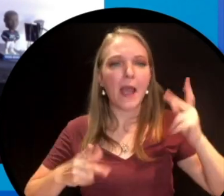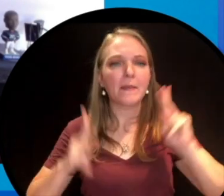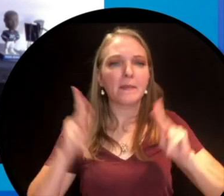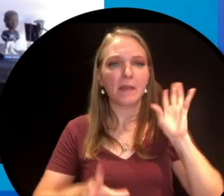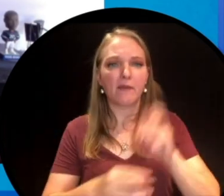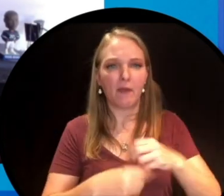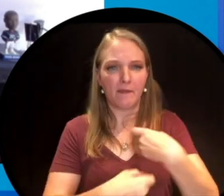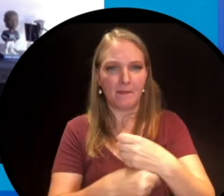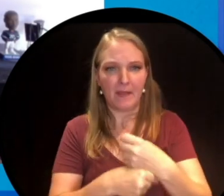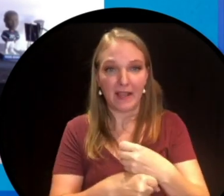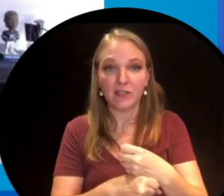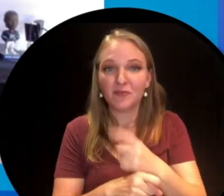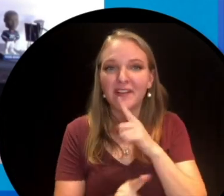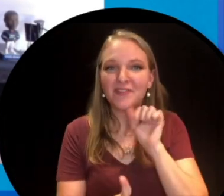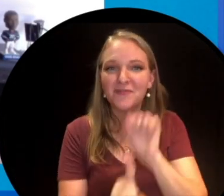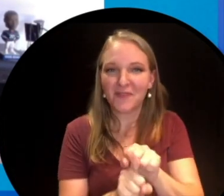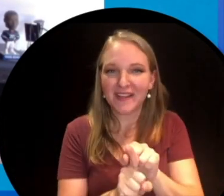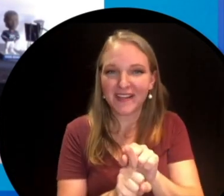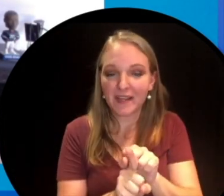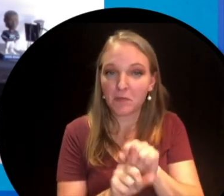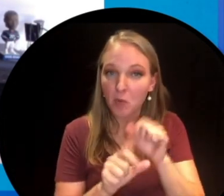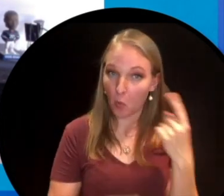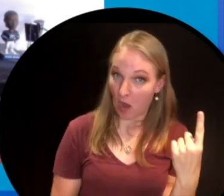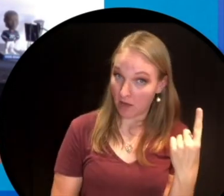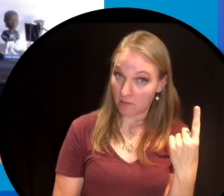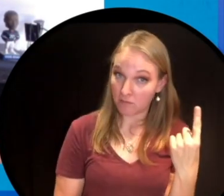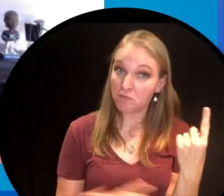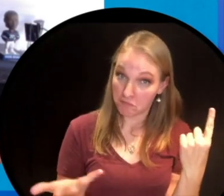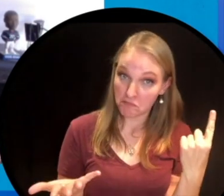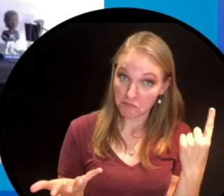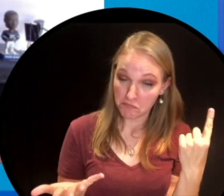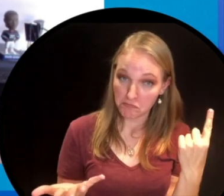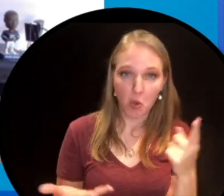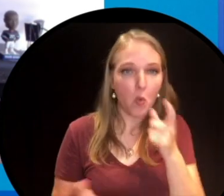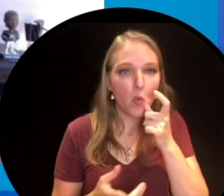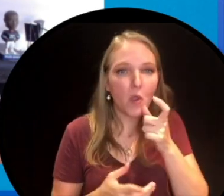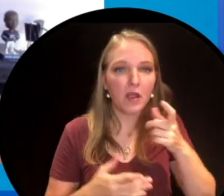trick question because of course the answer could be one. You have the person who like stitched it